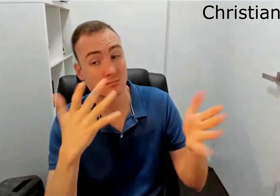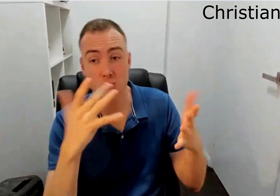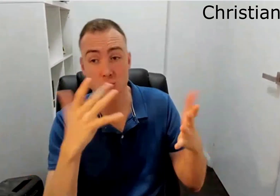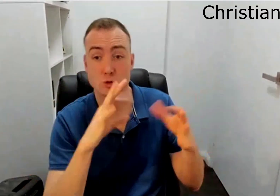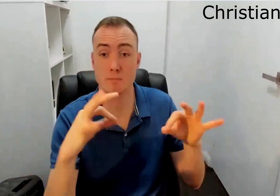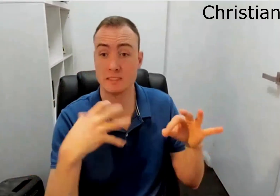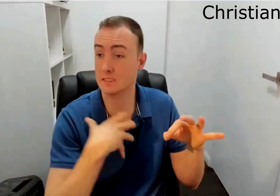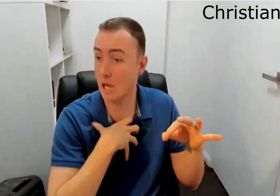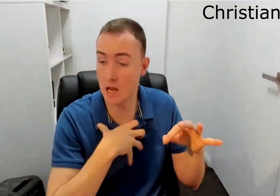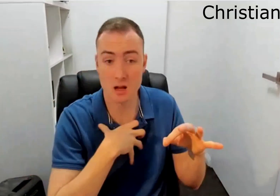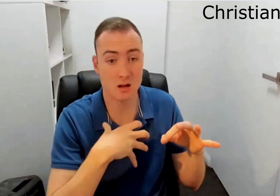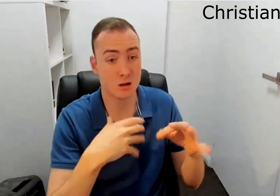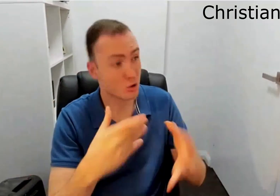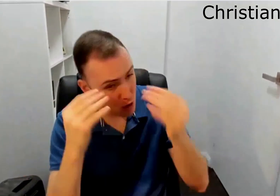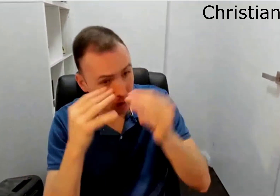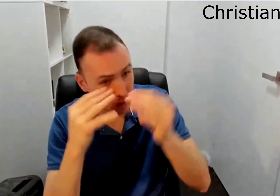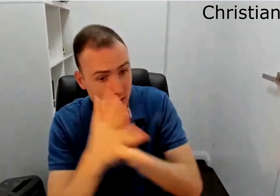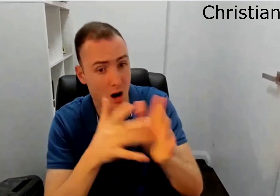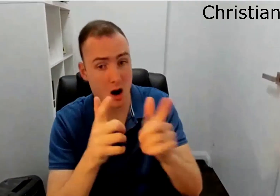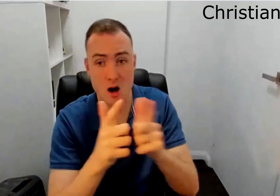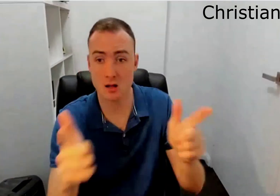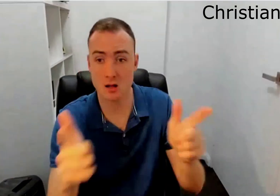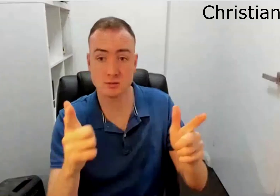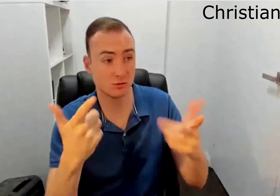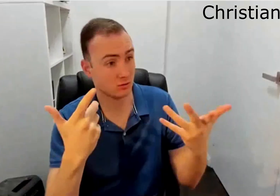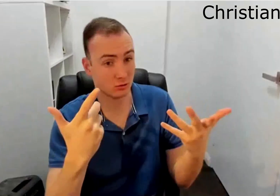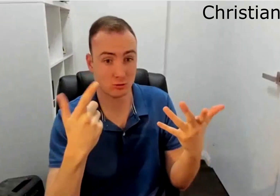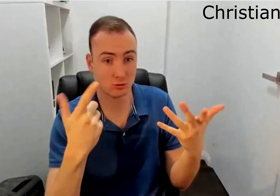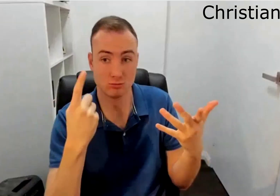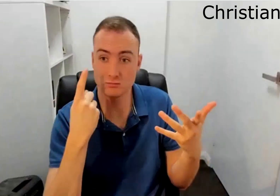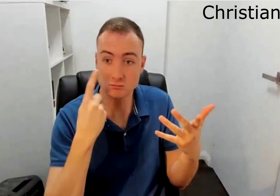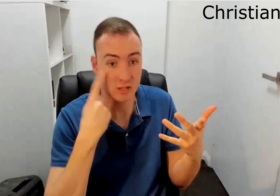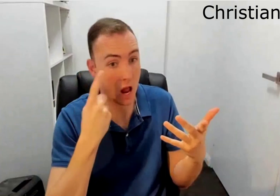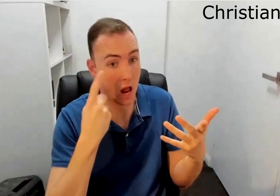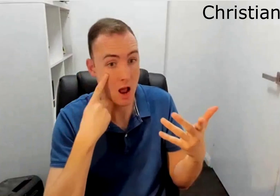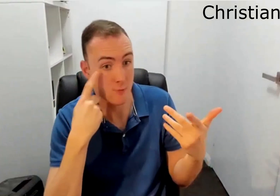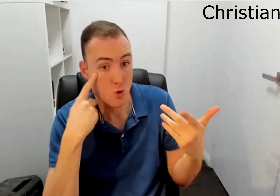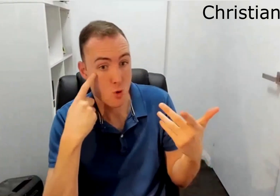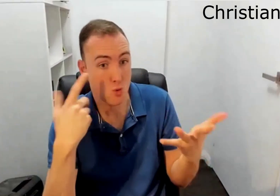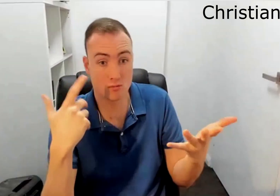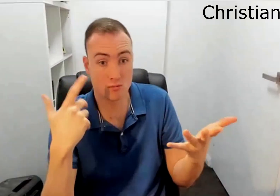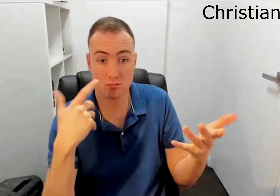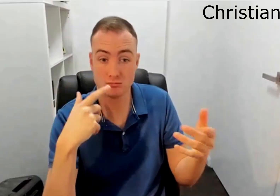To really be open-minded, uh to learn sign language to not be afraid to